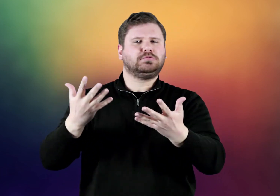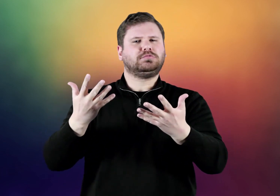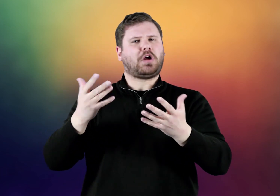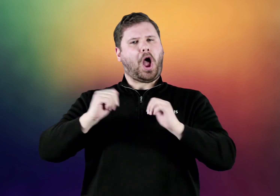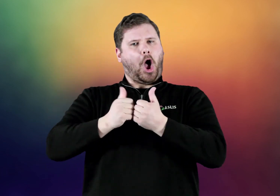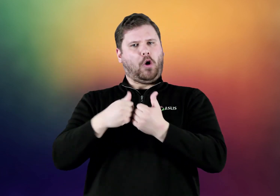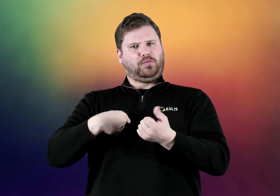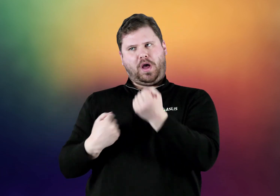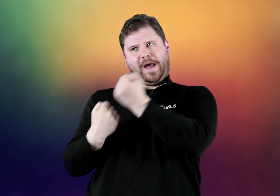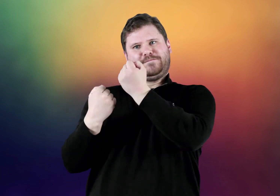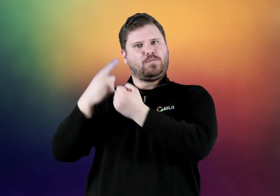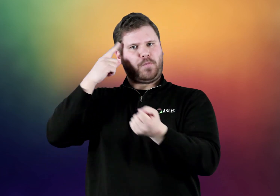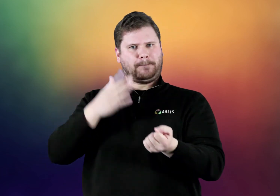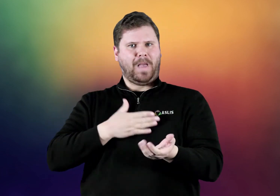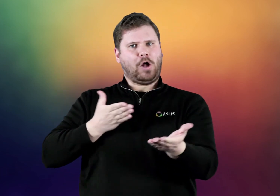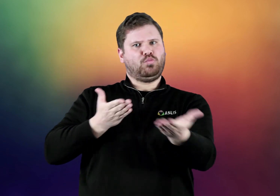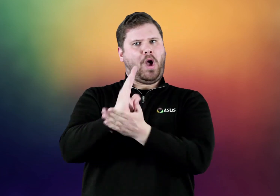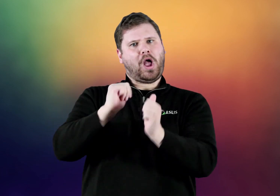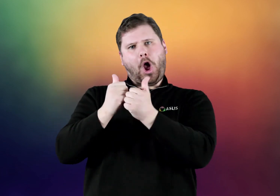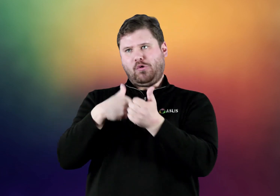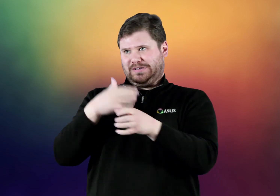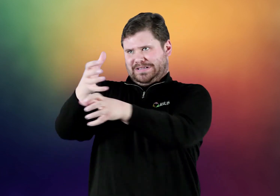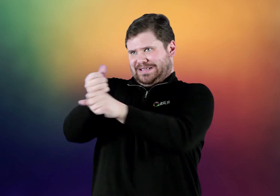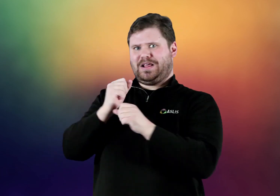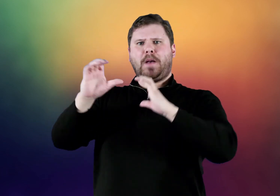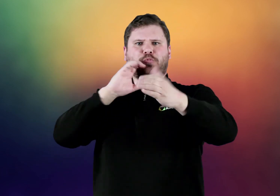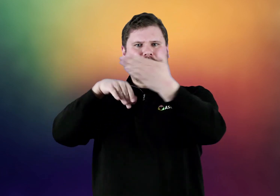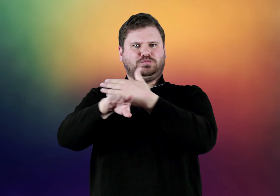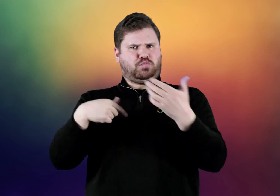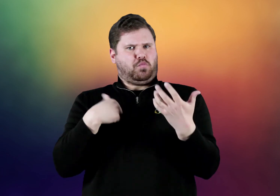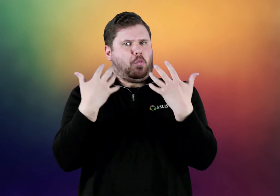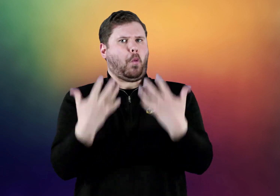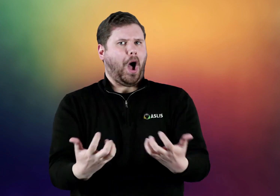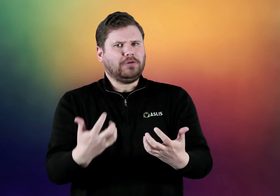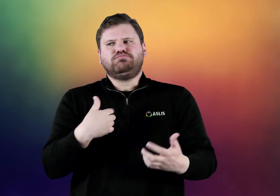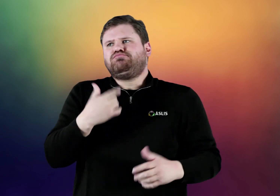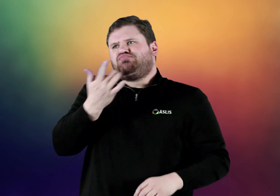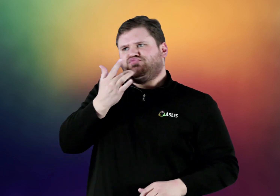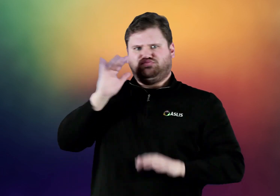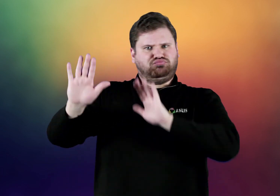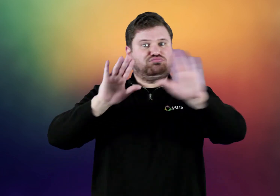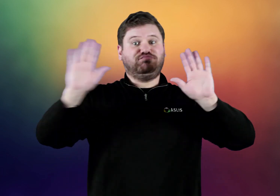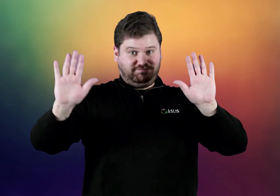How do I advocate for my rights? How do I get the communication access that I want/prefer?